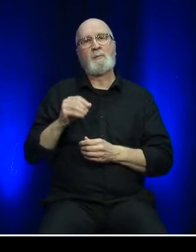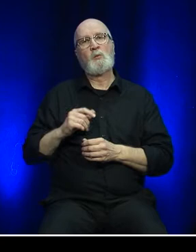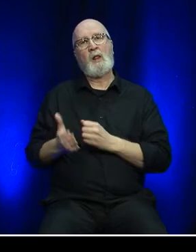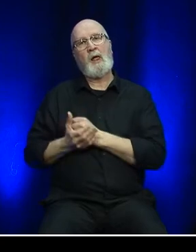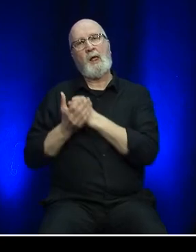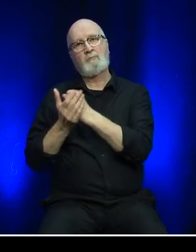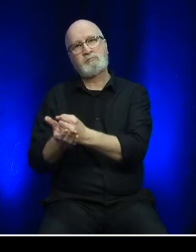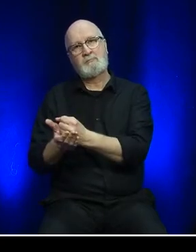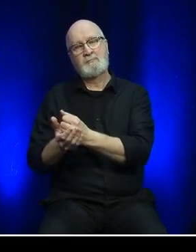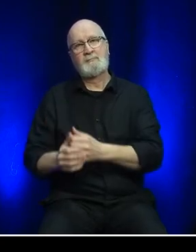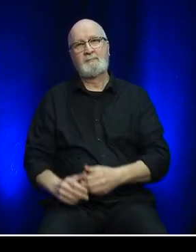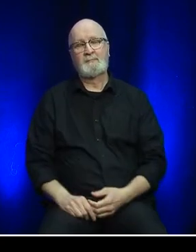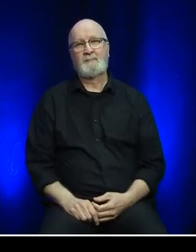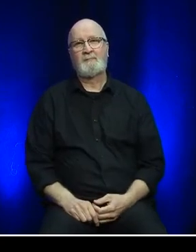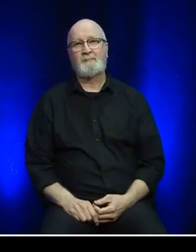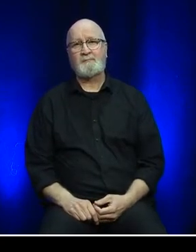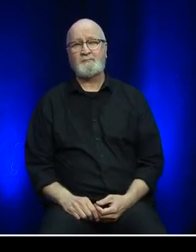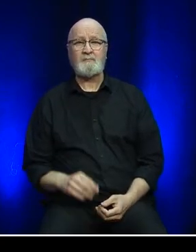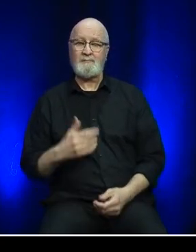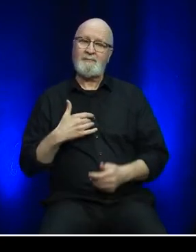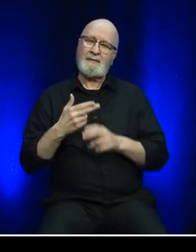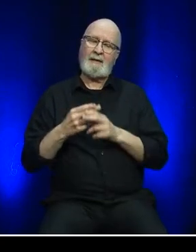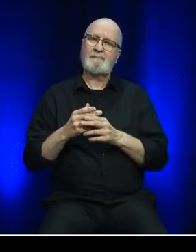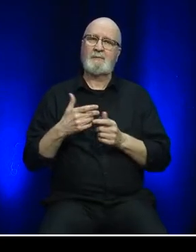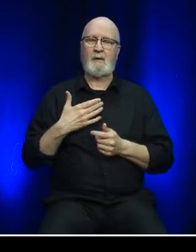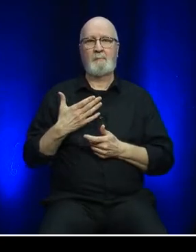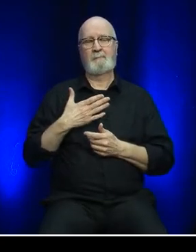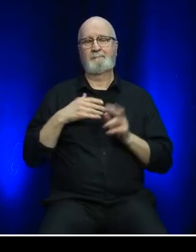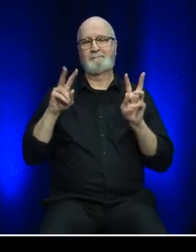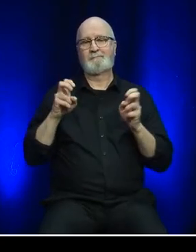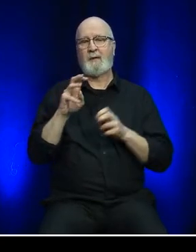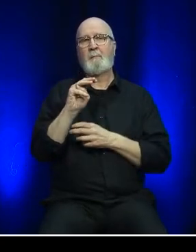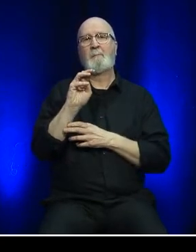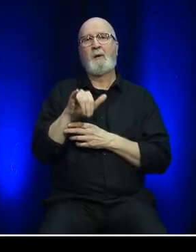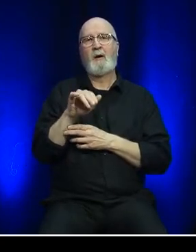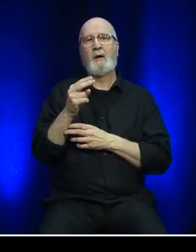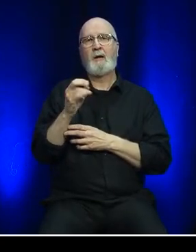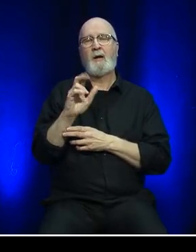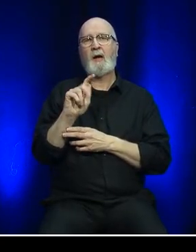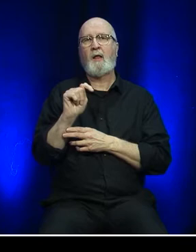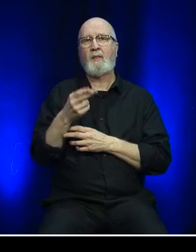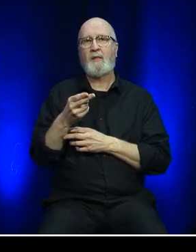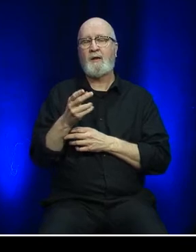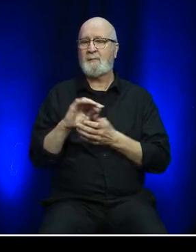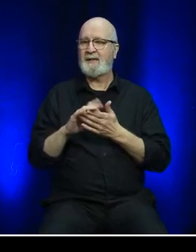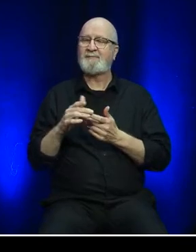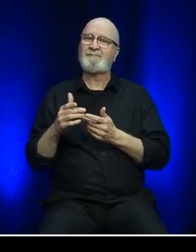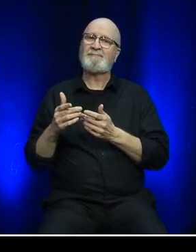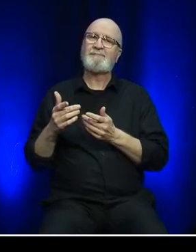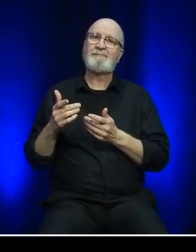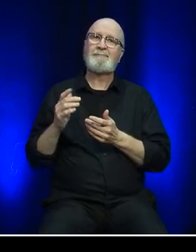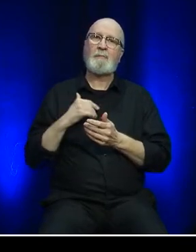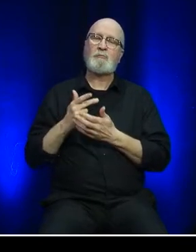Our Marine Atlantic branded MyHealth Wellness Program focused on improving health and wellness outcomes by providing